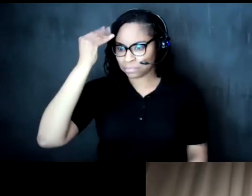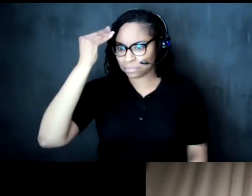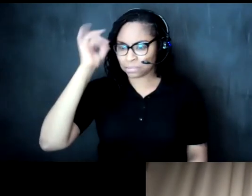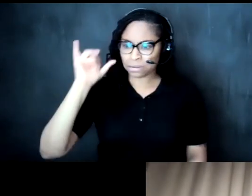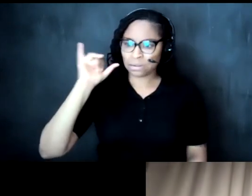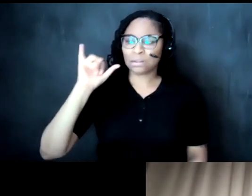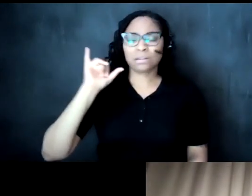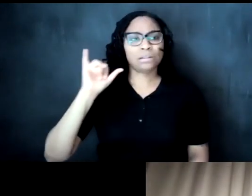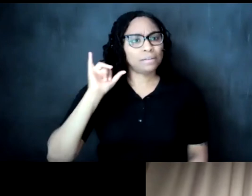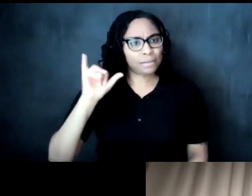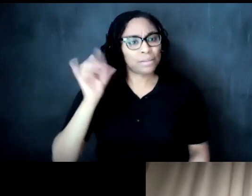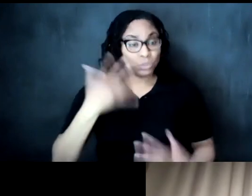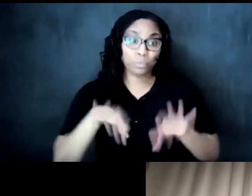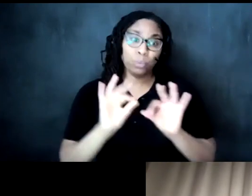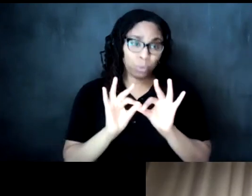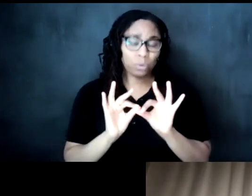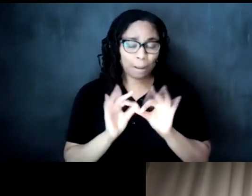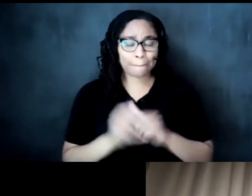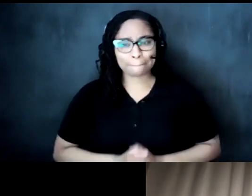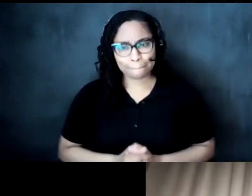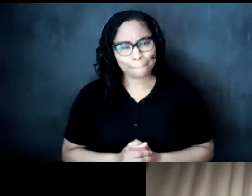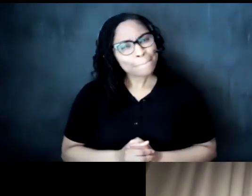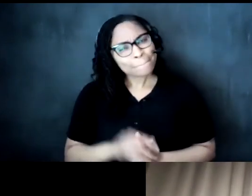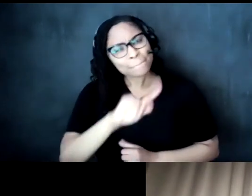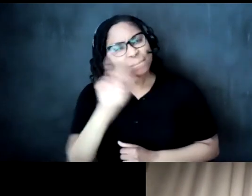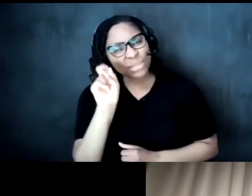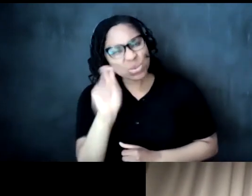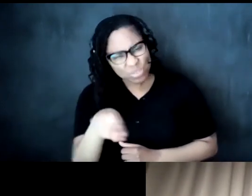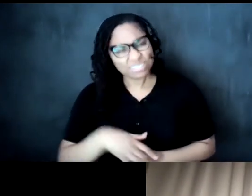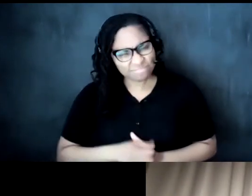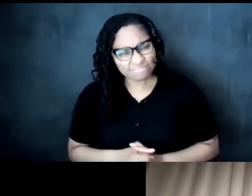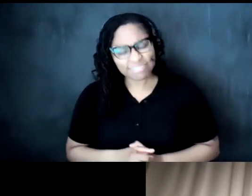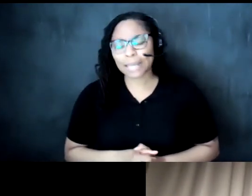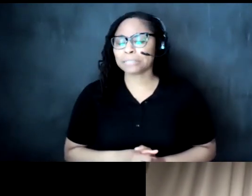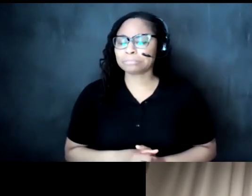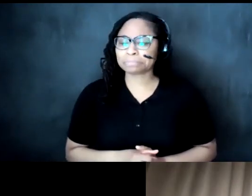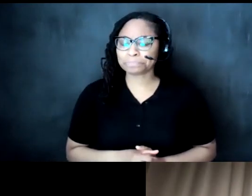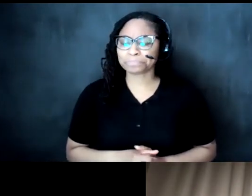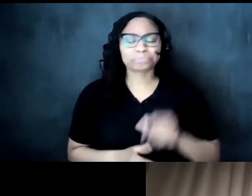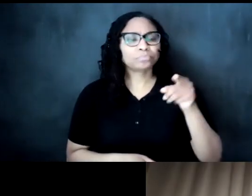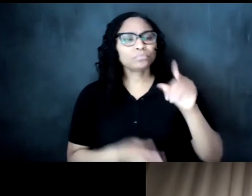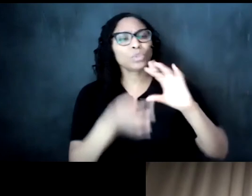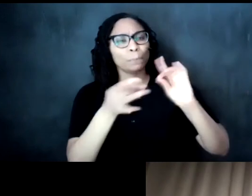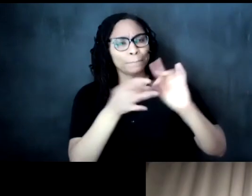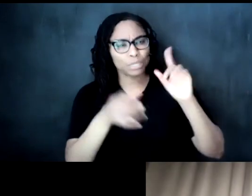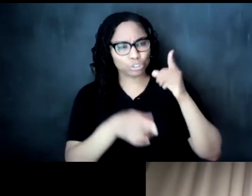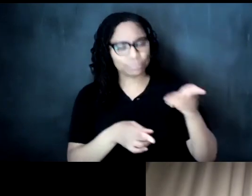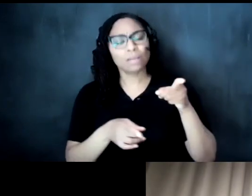nowadays um i have i have a few questions for you um so you mentioned rite of passage ceremonies